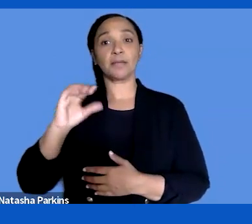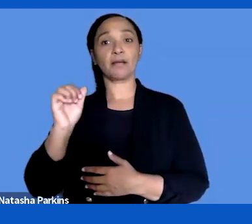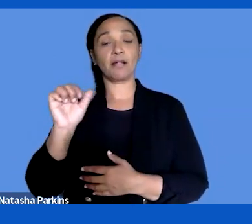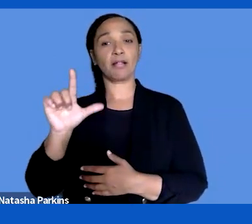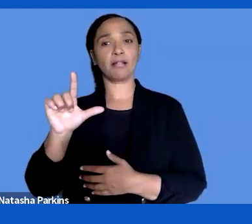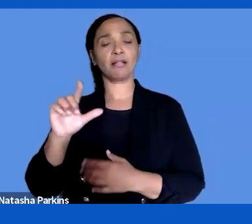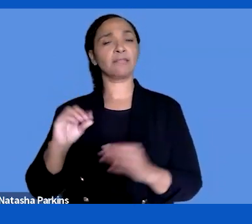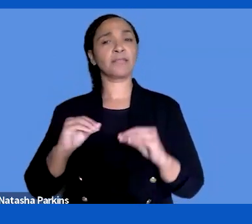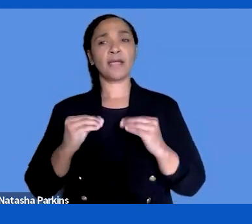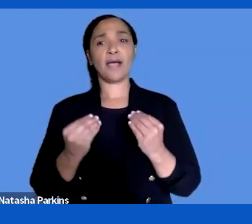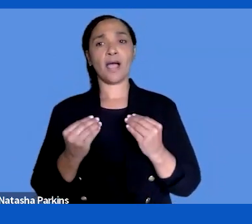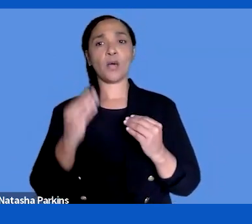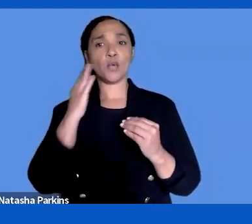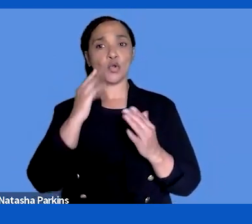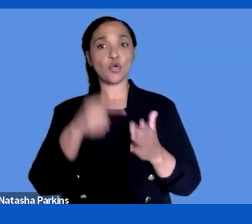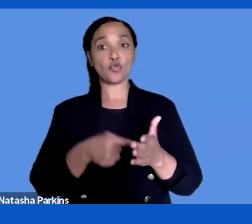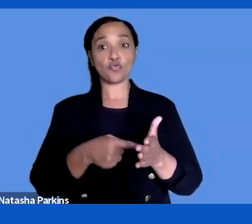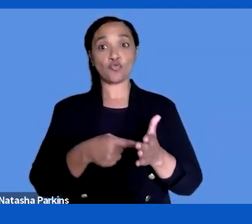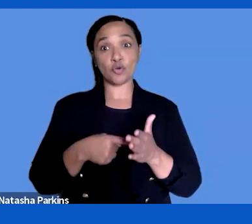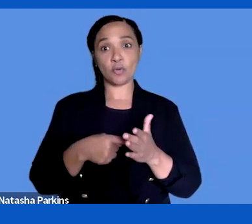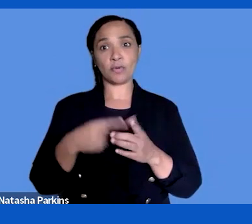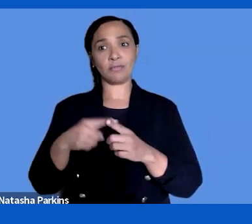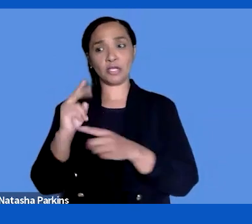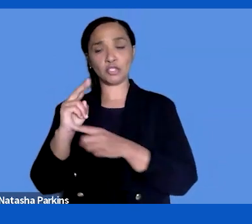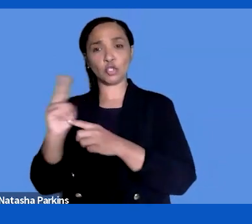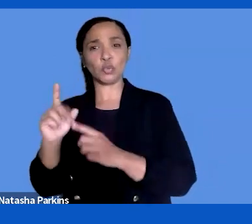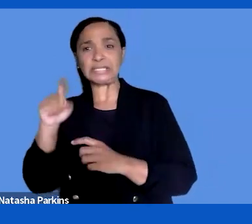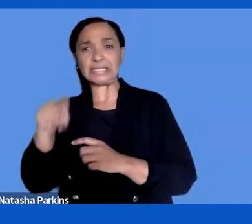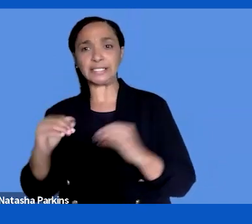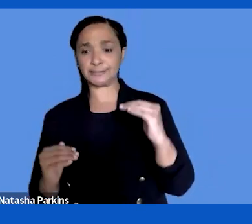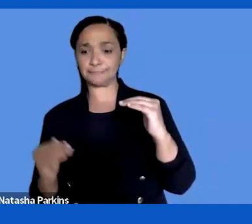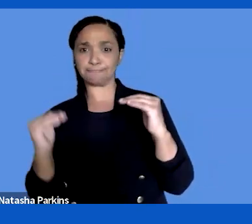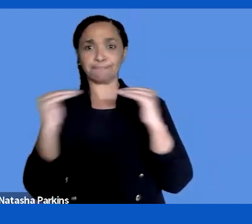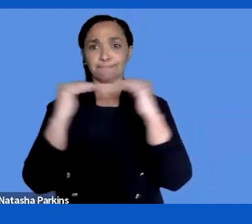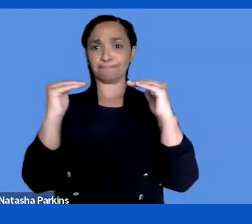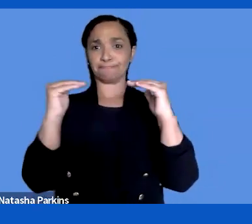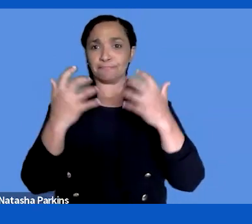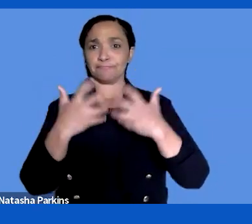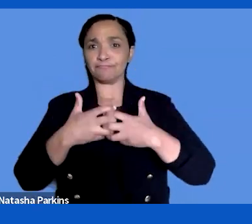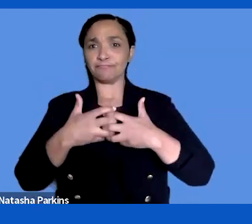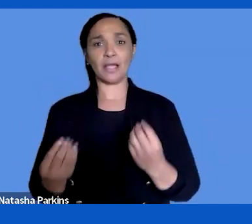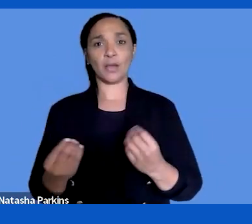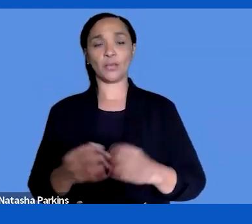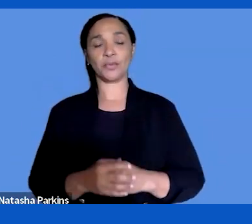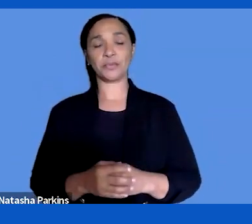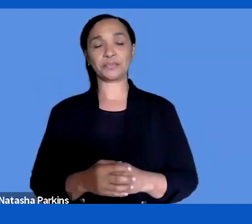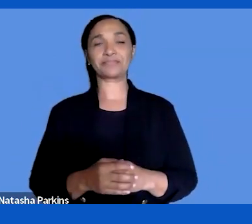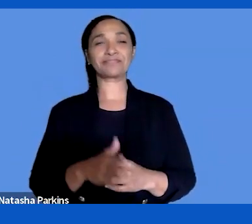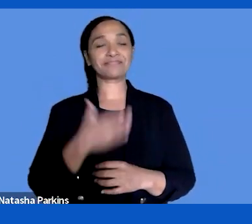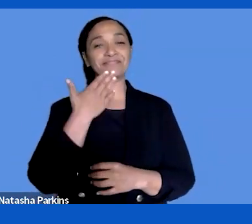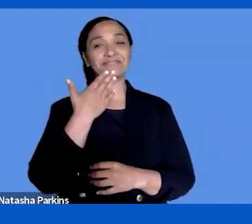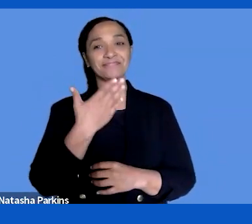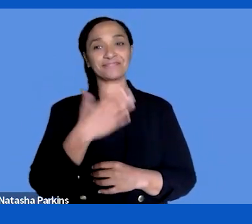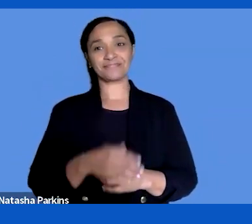between the requirements and user needs. >> MICHAEL DÜREN: Good question. Early we